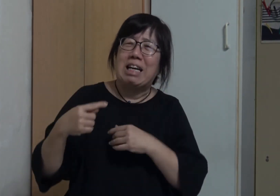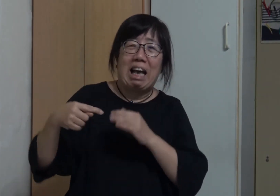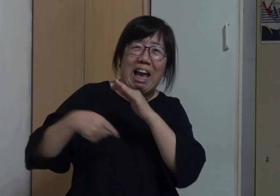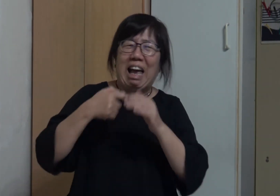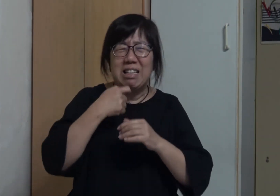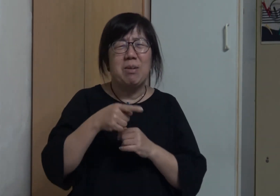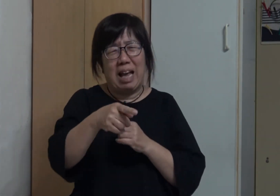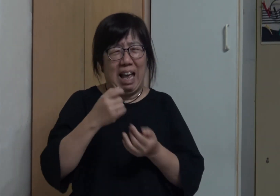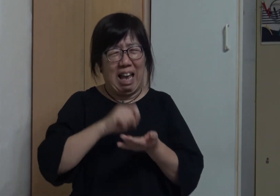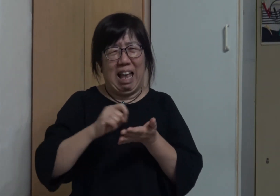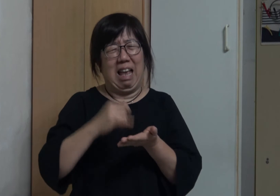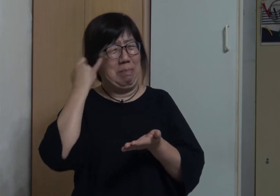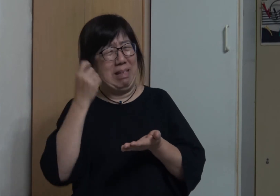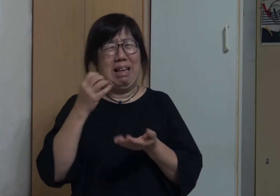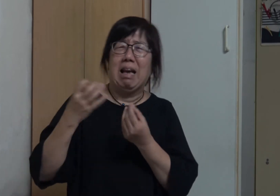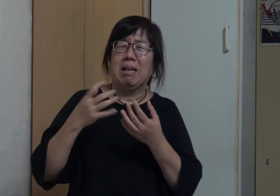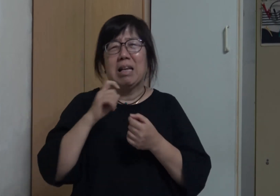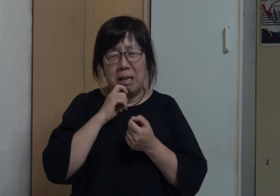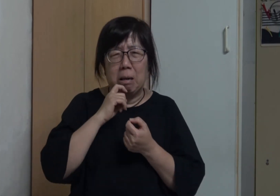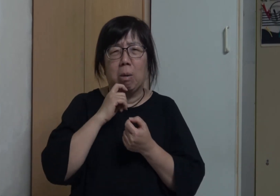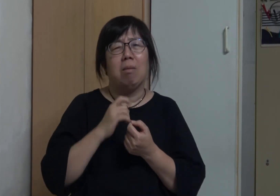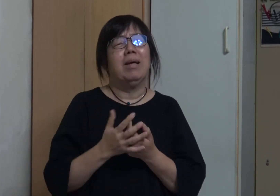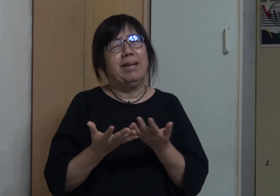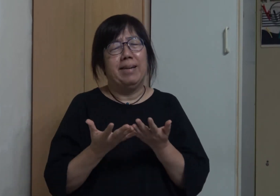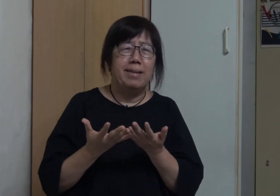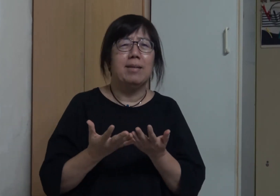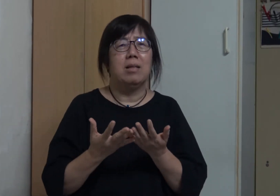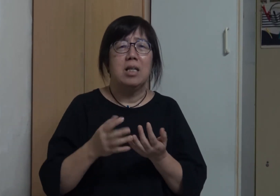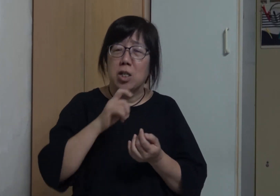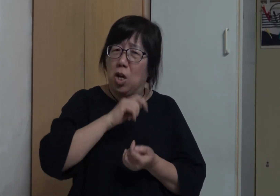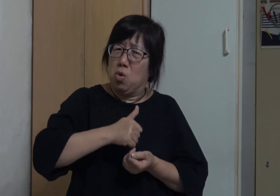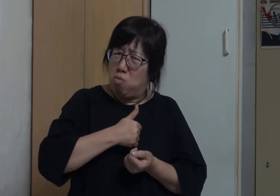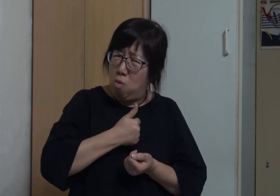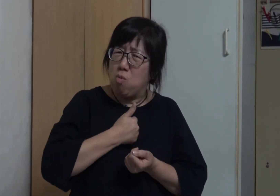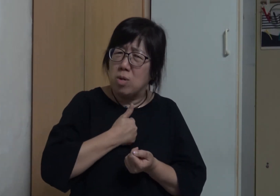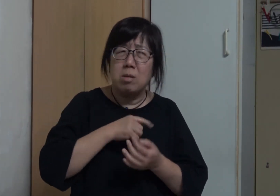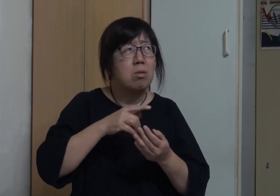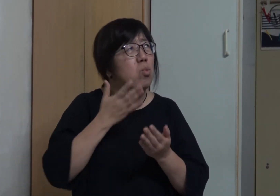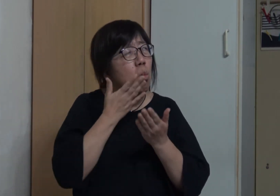My classmates laughed at me for my inability to write and speak well I felt helpless